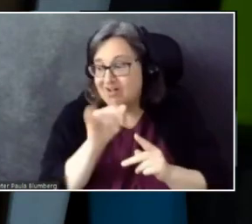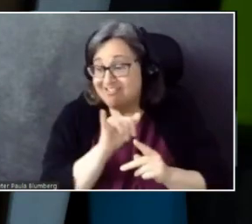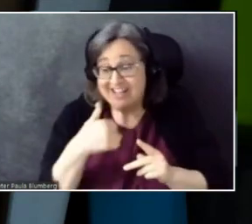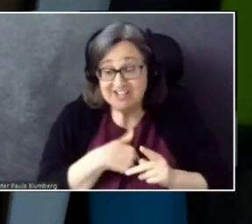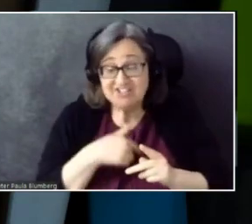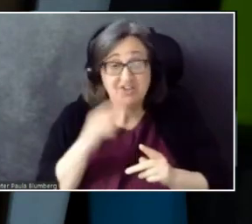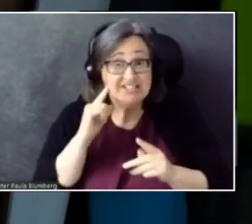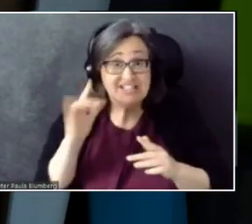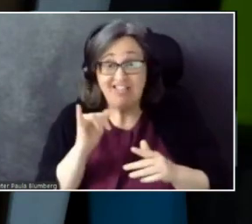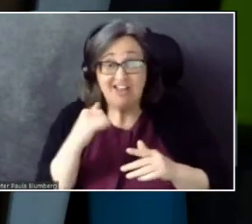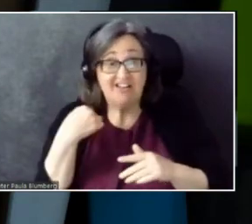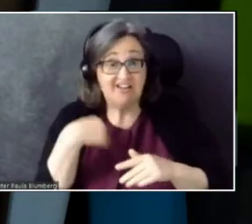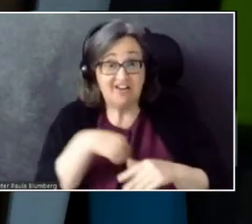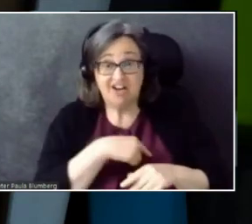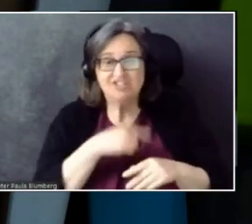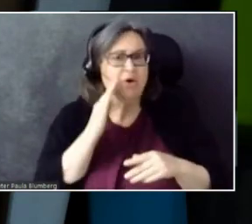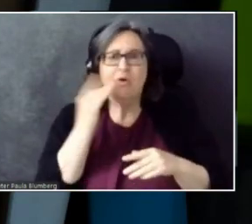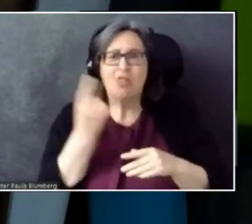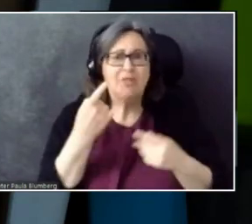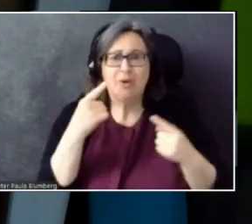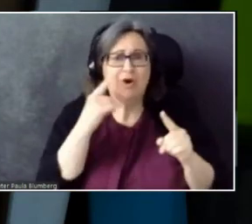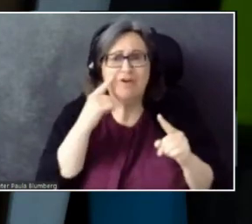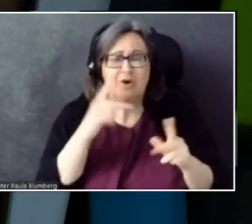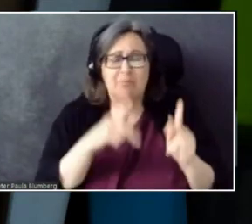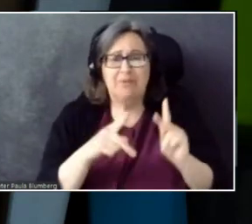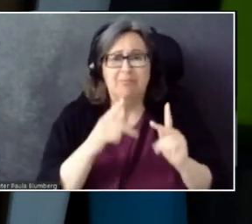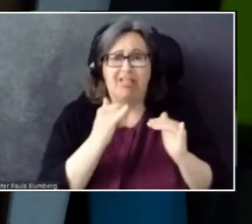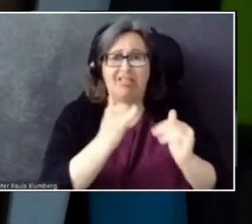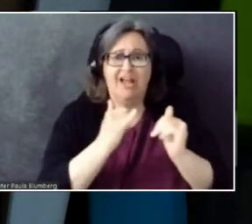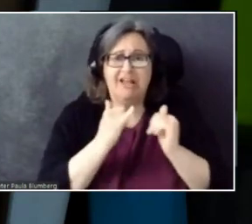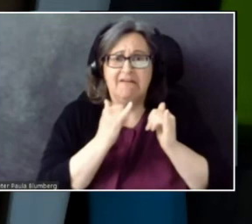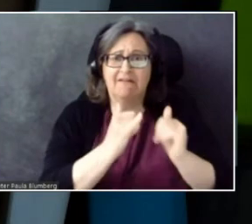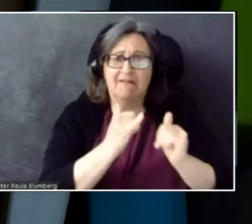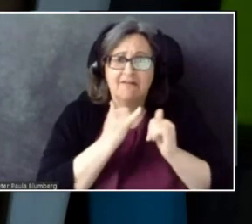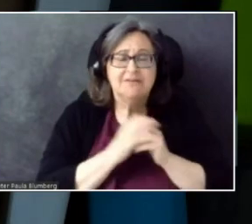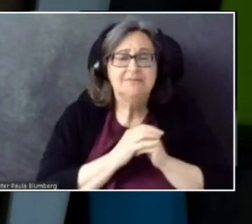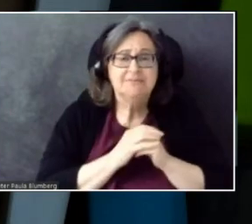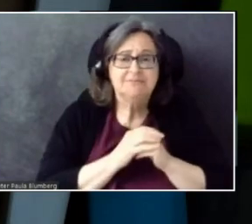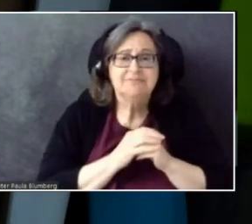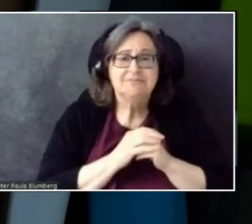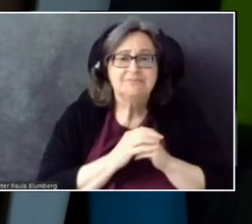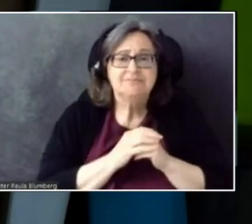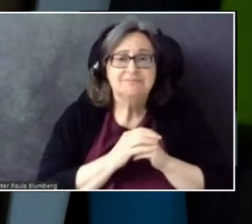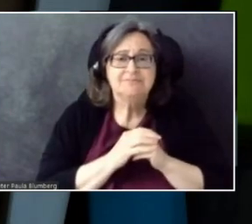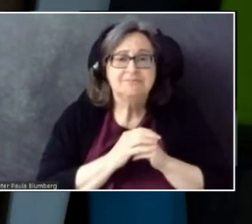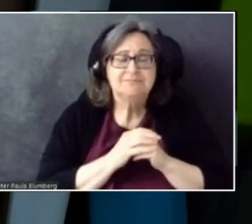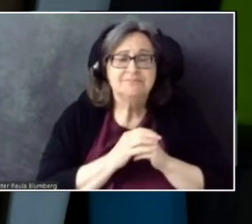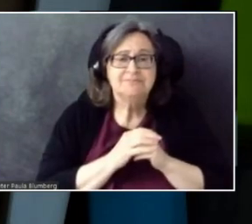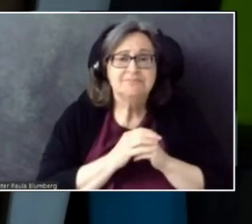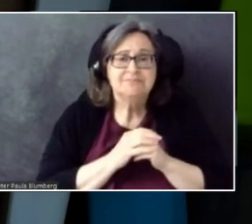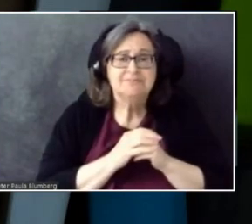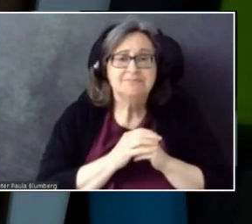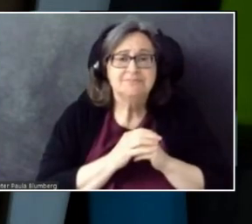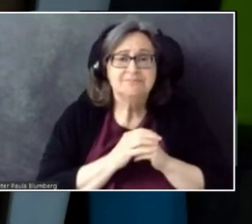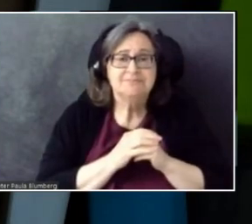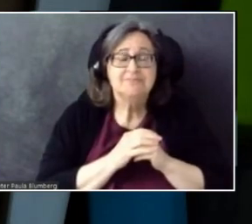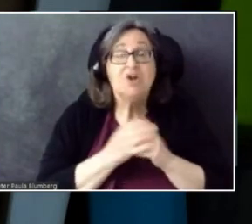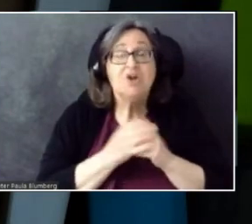to work well for people who look and sound like us. So try it.